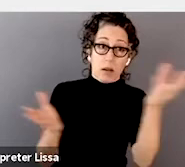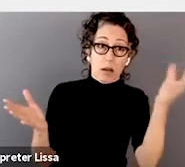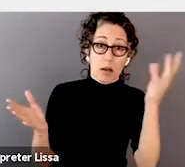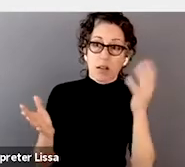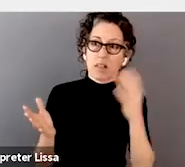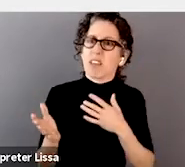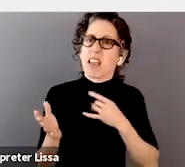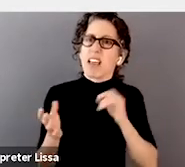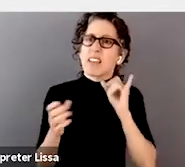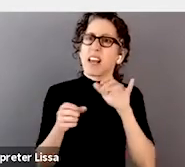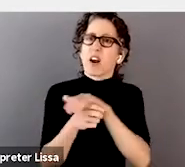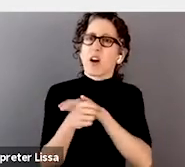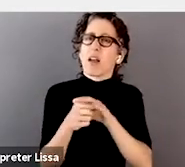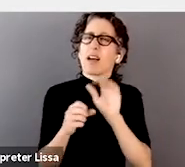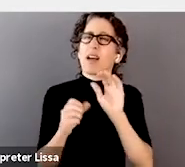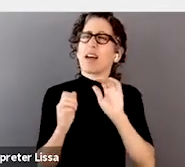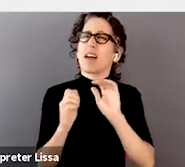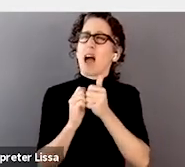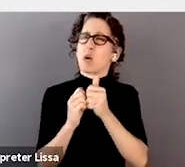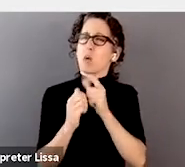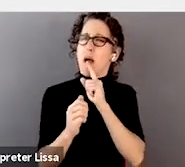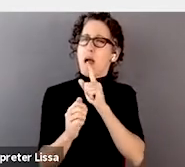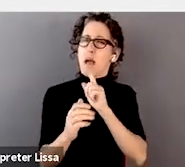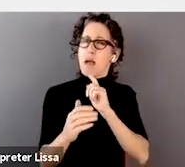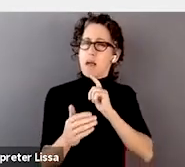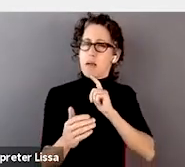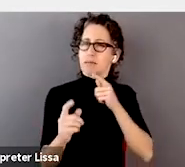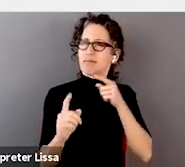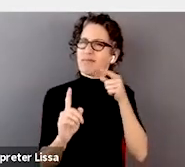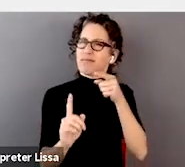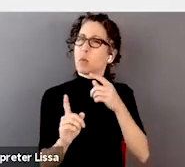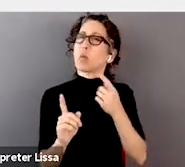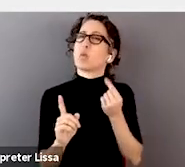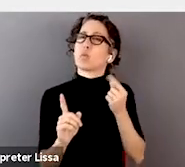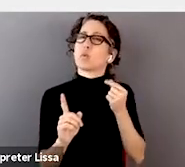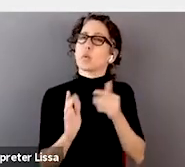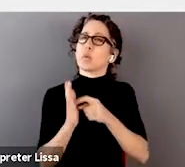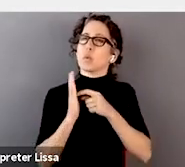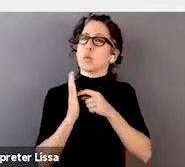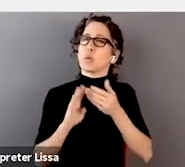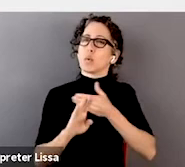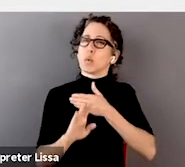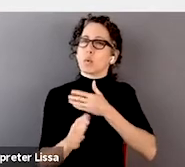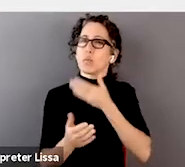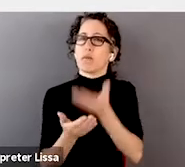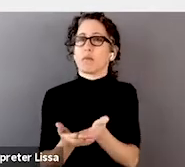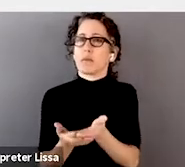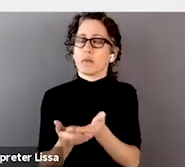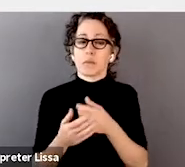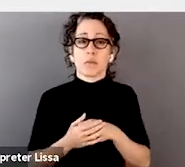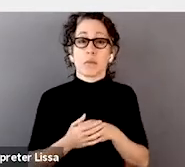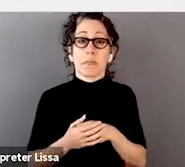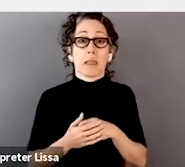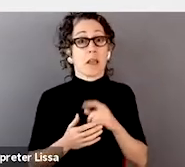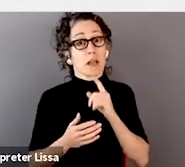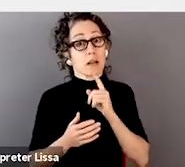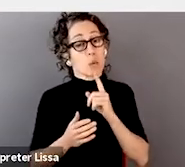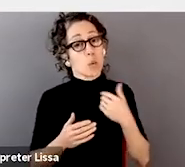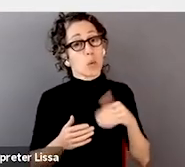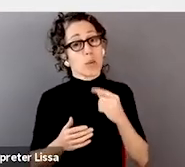that I can work in this?" is a great first step. And there is a dire need for data science in this space today,